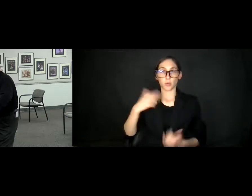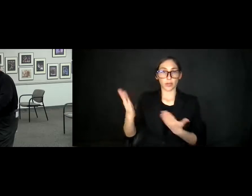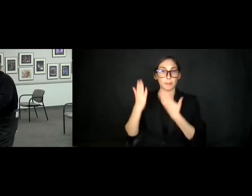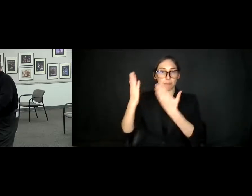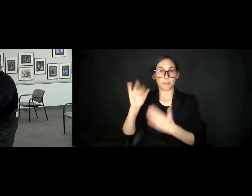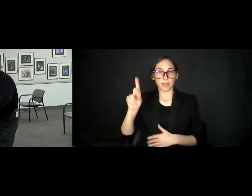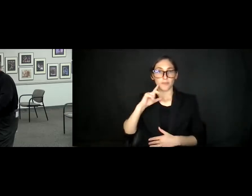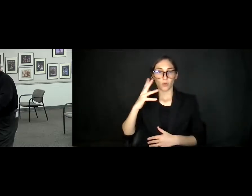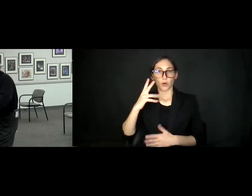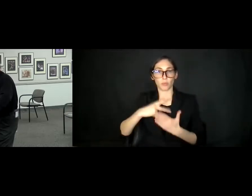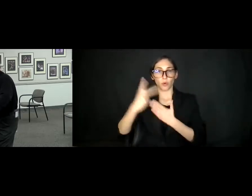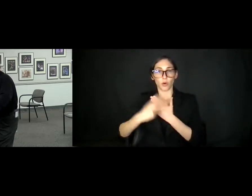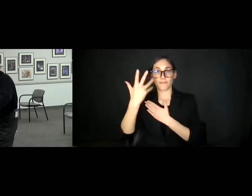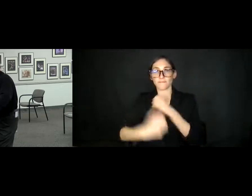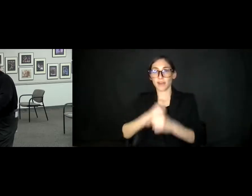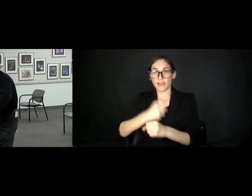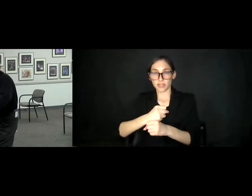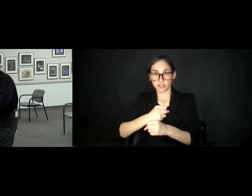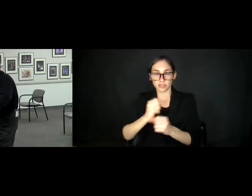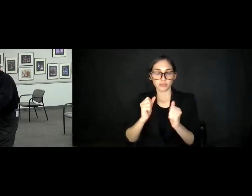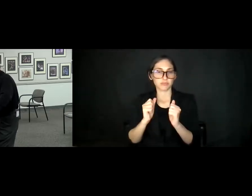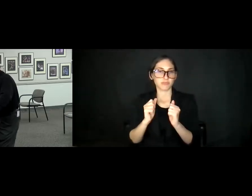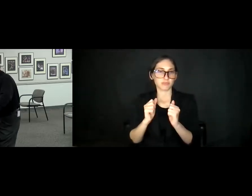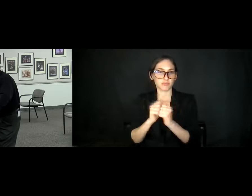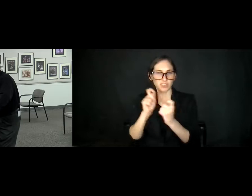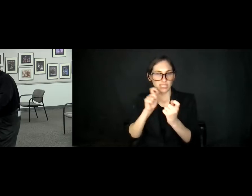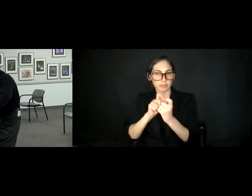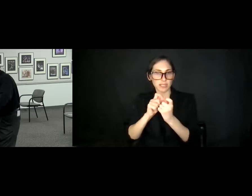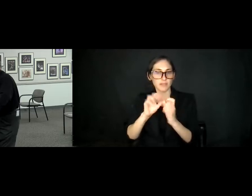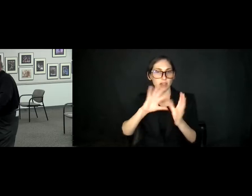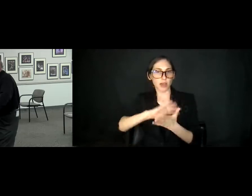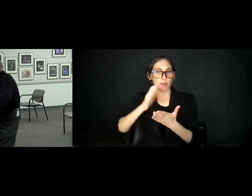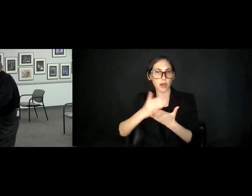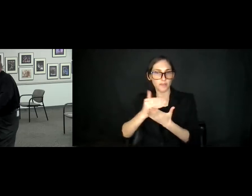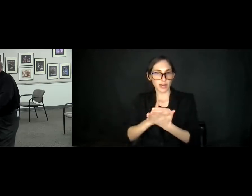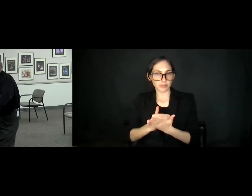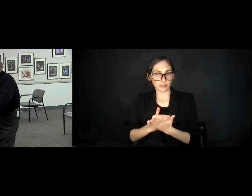or a certain amount of-of-of-of items, for depending on what they were. Ah, if it was